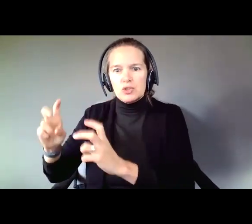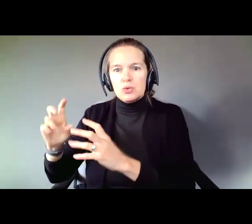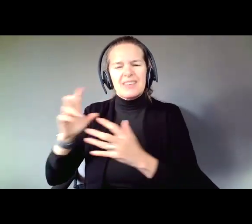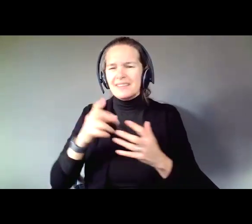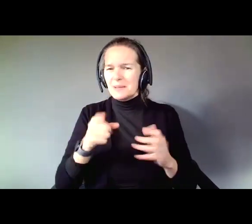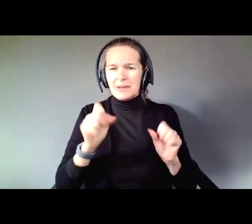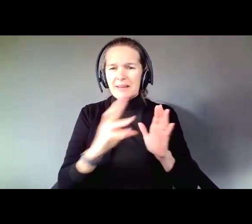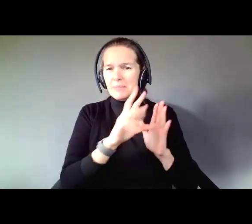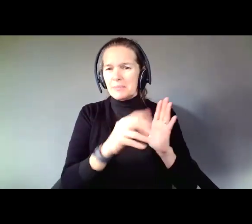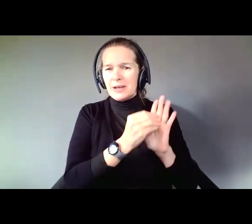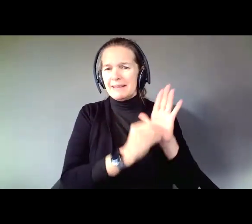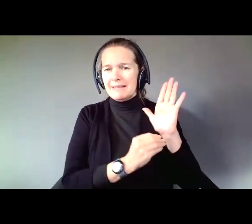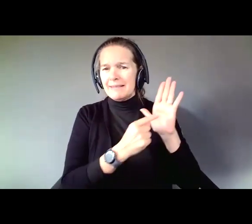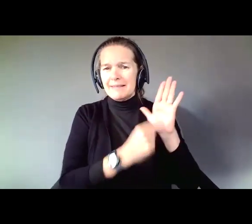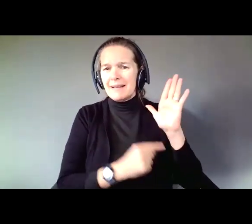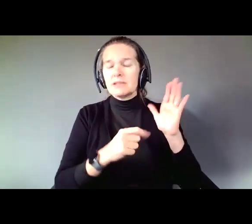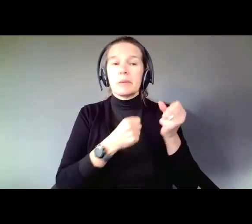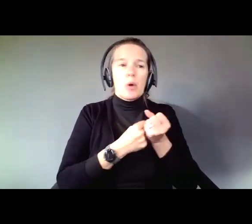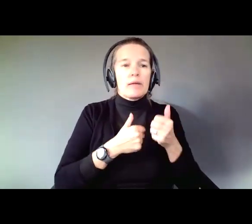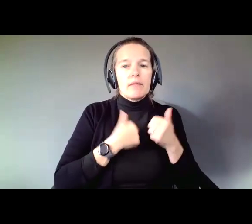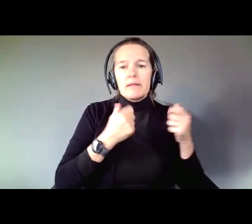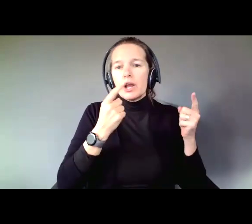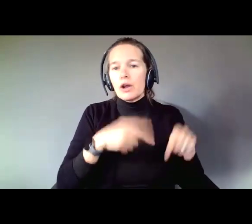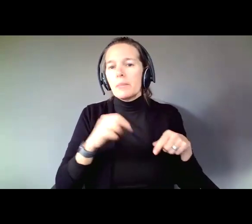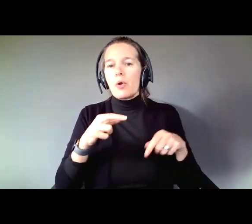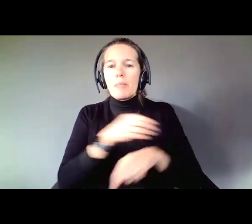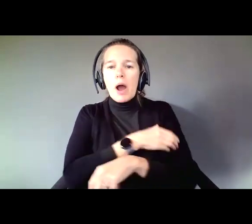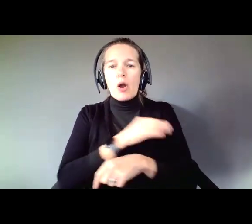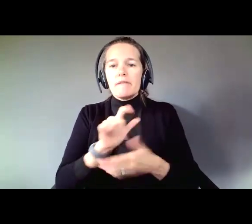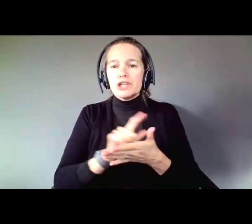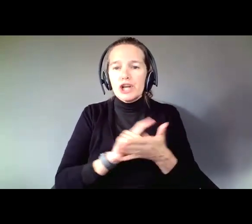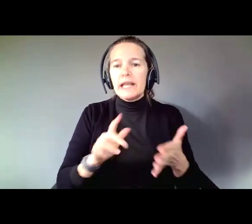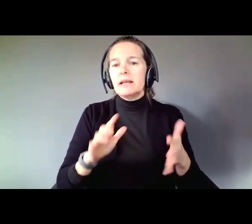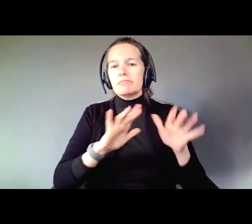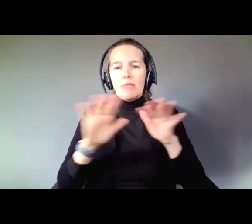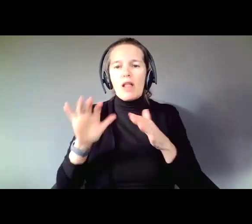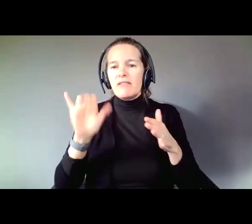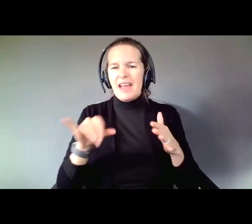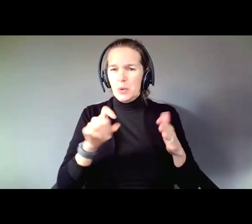or Supported Decision Making agreement depending on your State. You can do that and write it up and say,